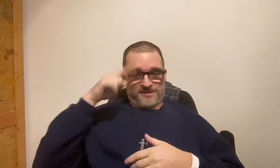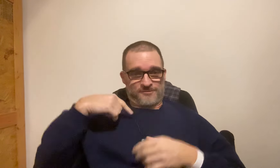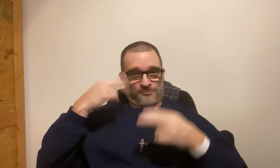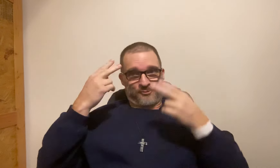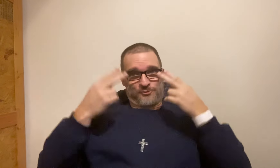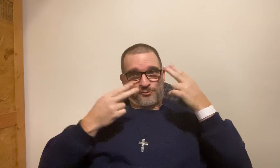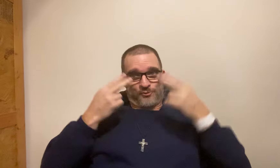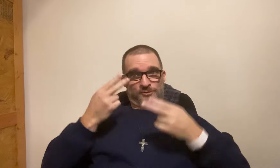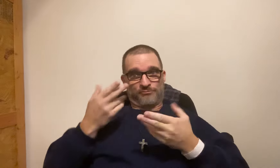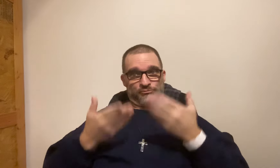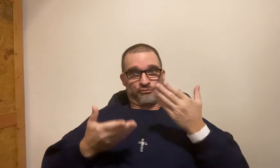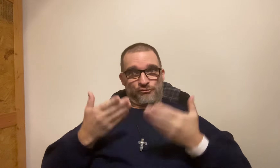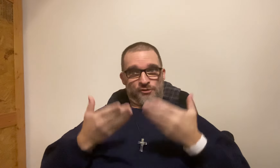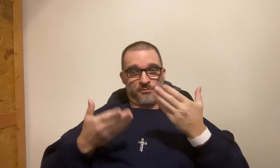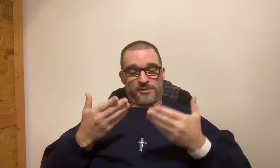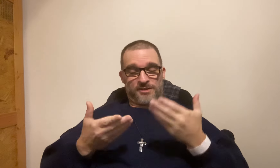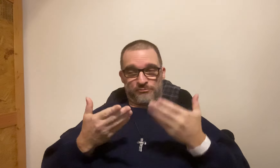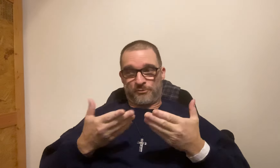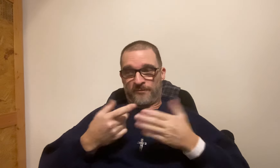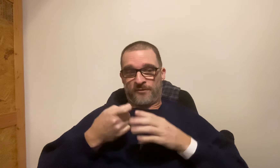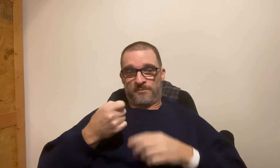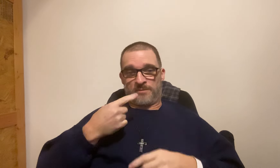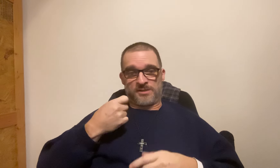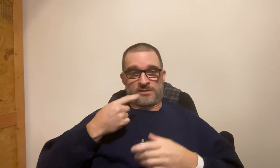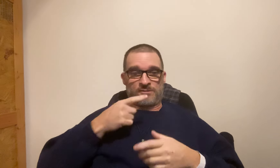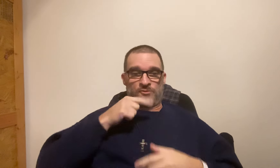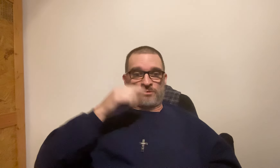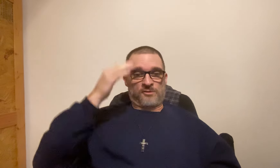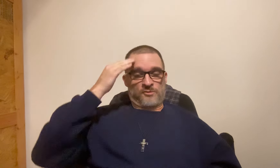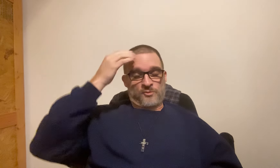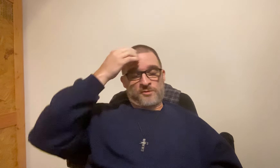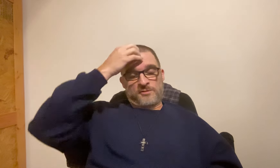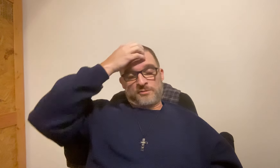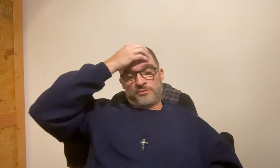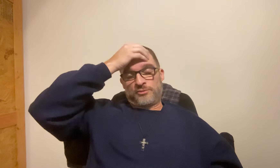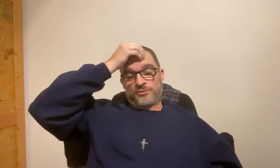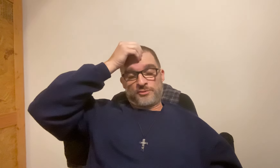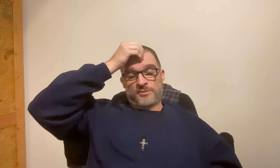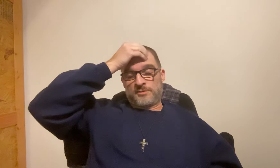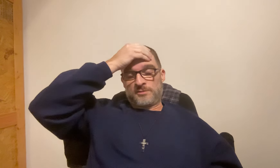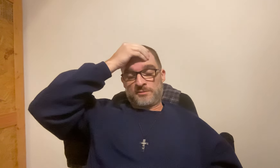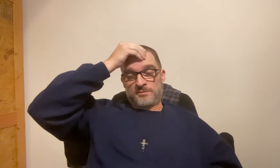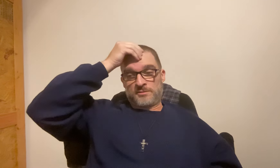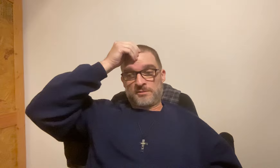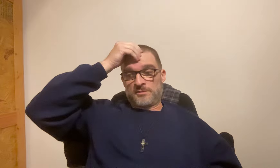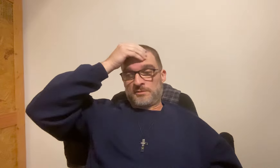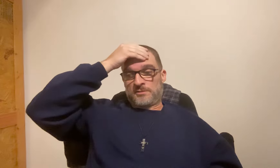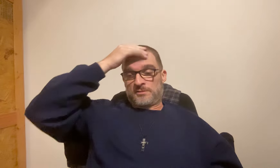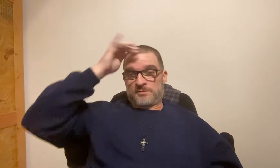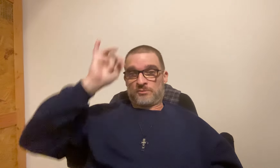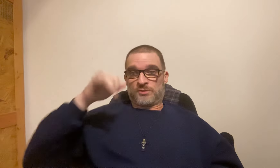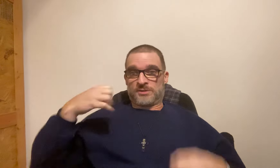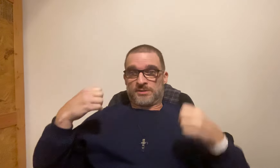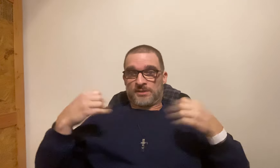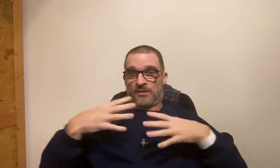My wife thinks I may have been hallucinating. Probably from the medicine, who knows? *whew*